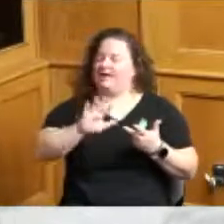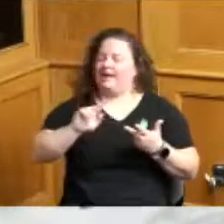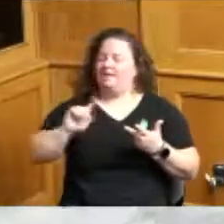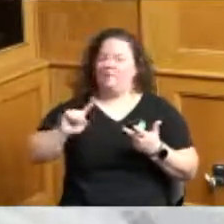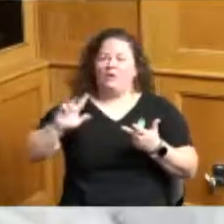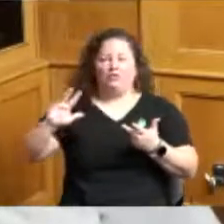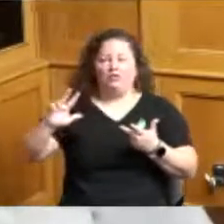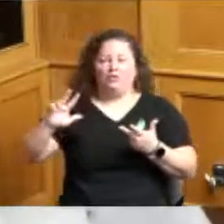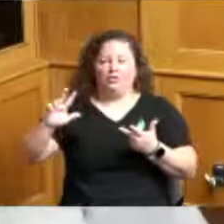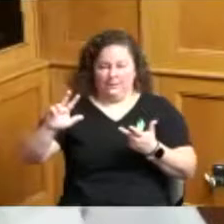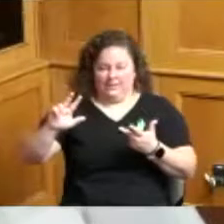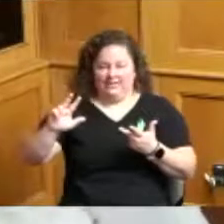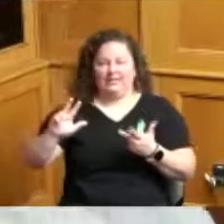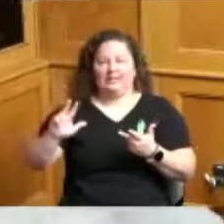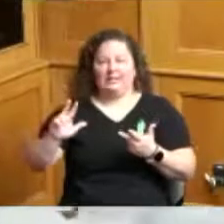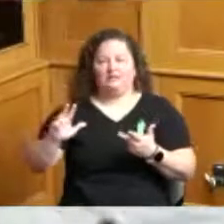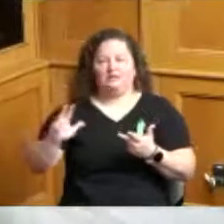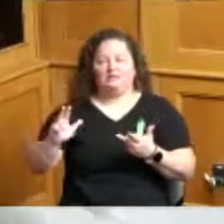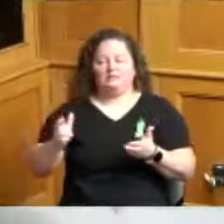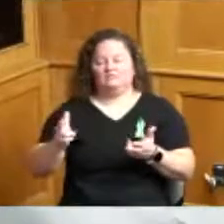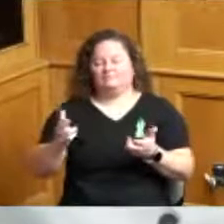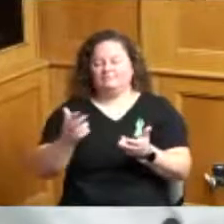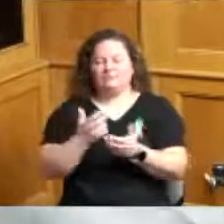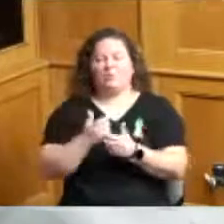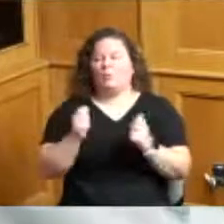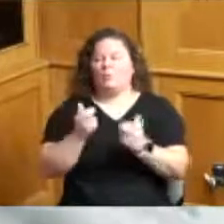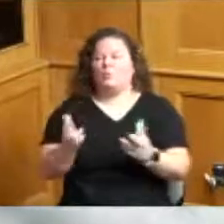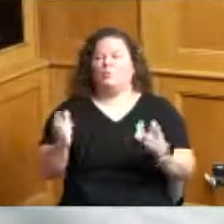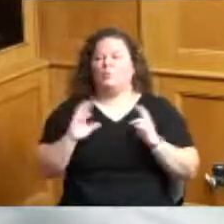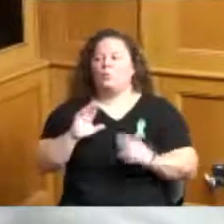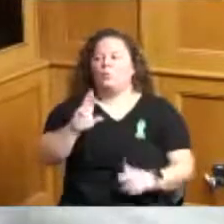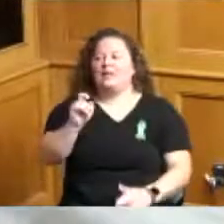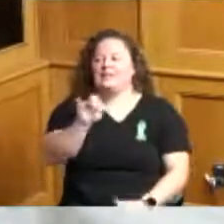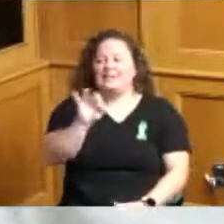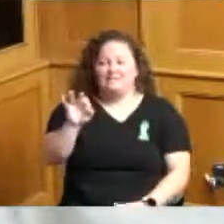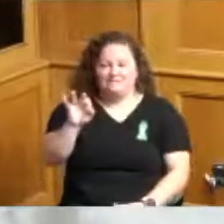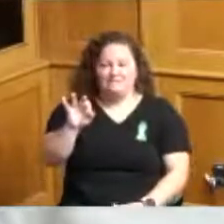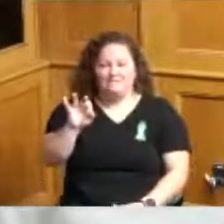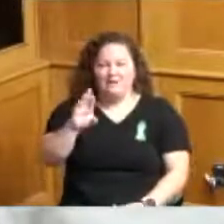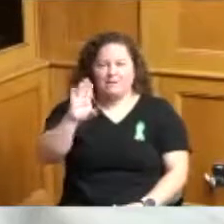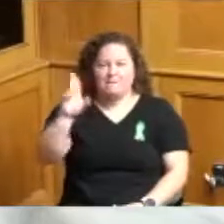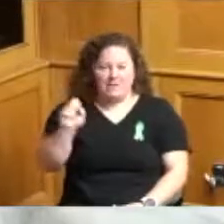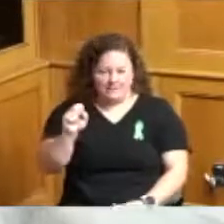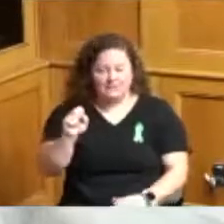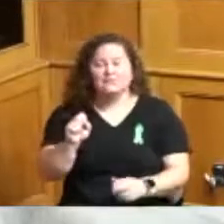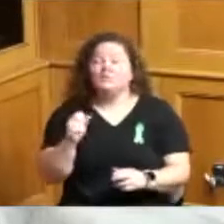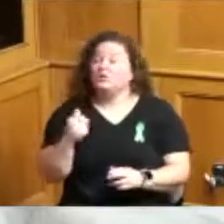gone to we went to 28 different zip codes and 79 locations throughout Hamilton County